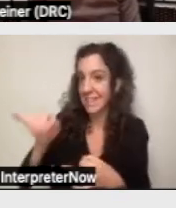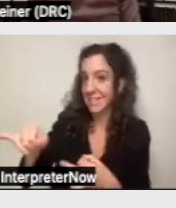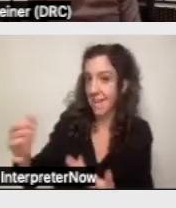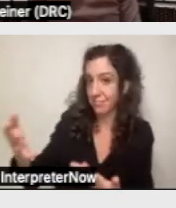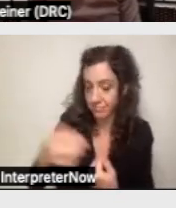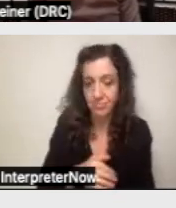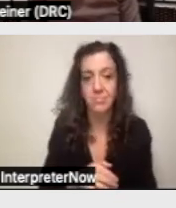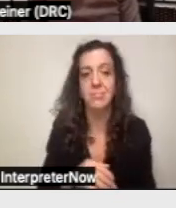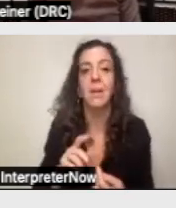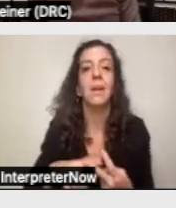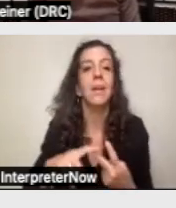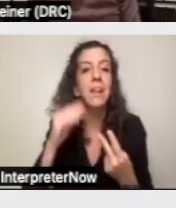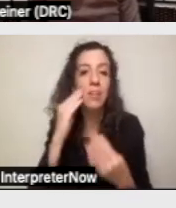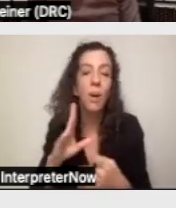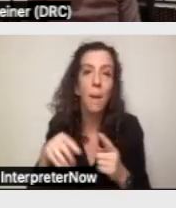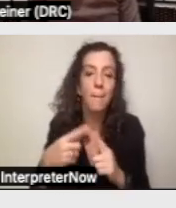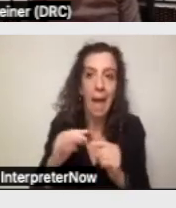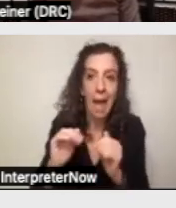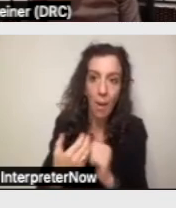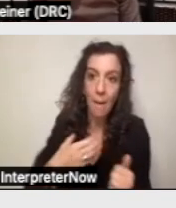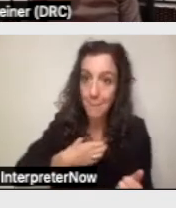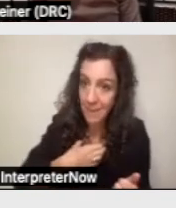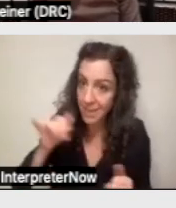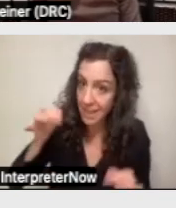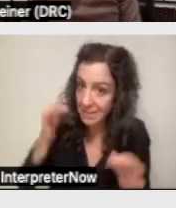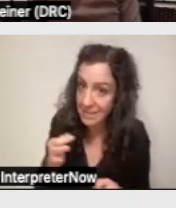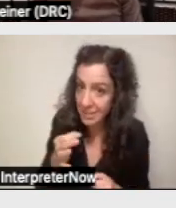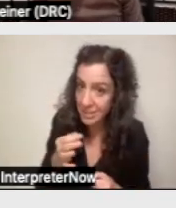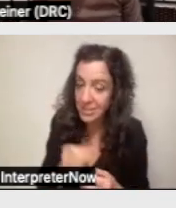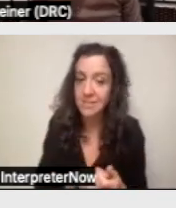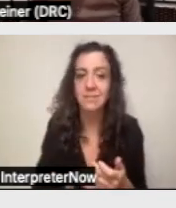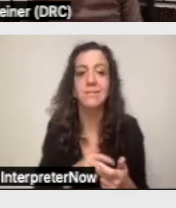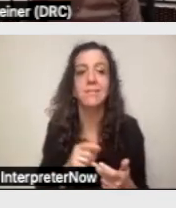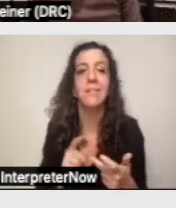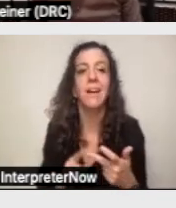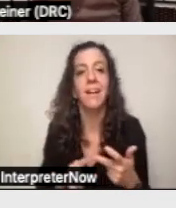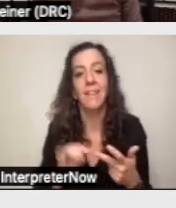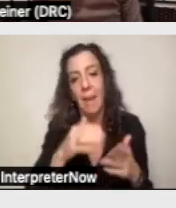Information about how to appeal the decision, and the person's rights during the appeal